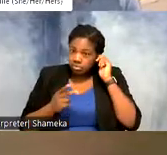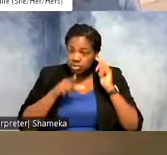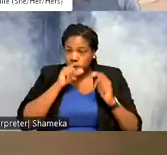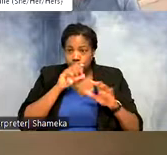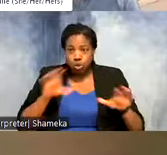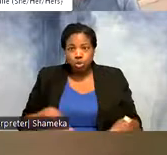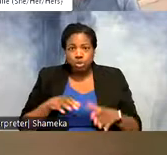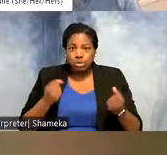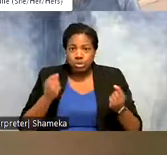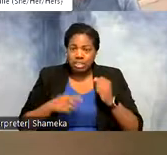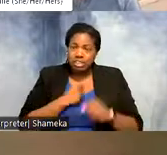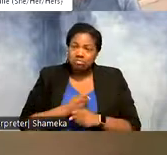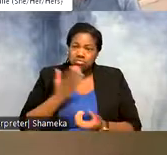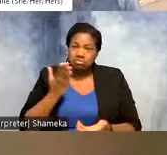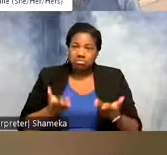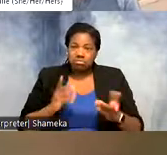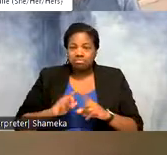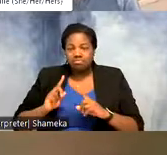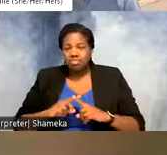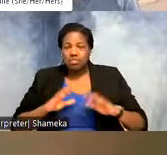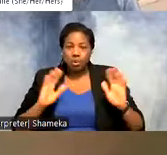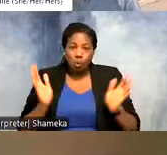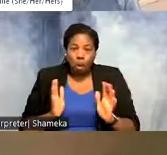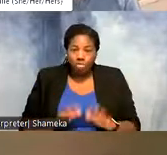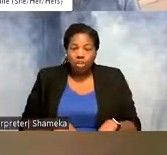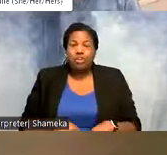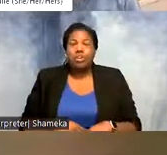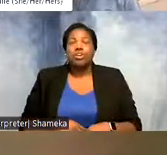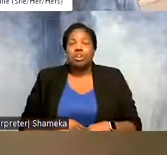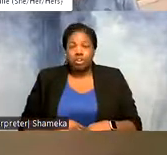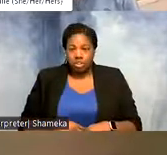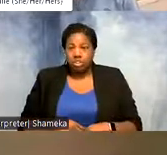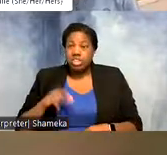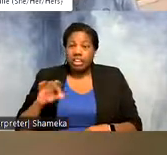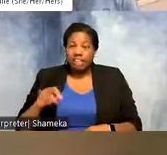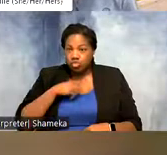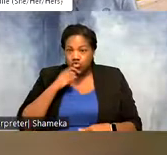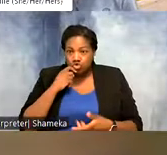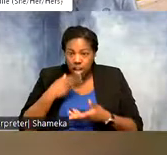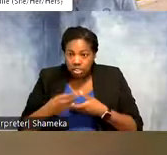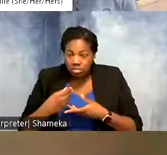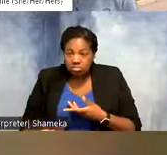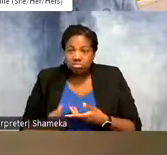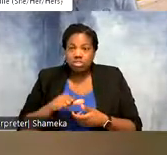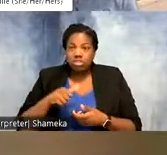year, maybe under different weather conditions or if it's dry does it go someplace else? Those are